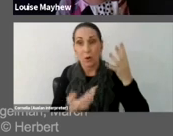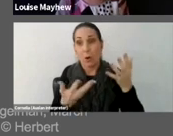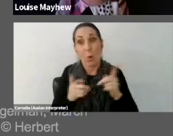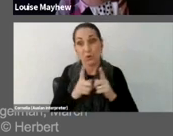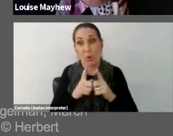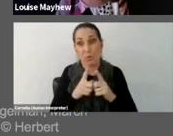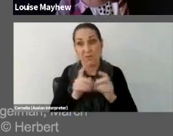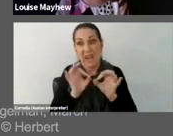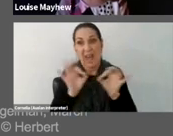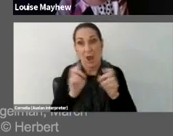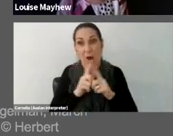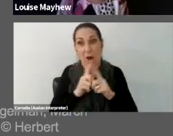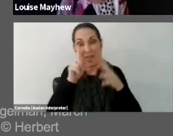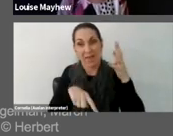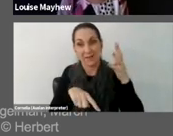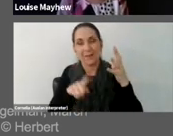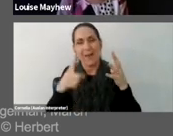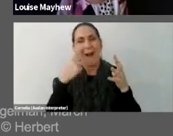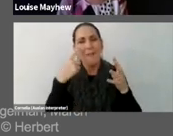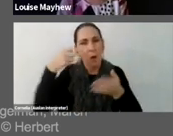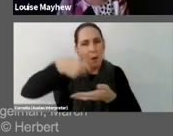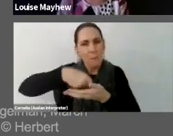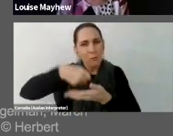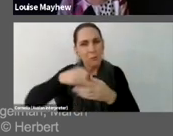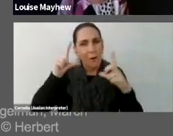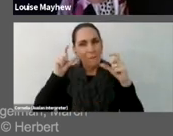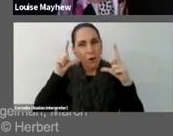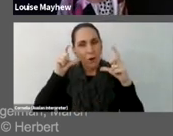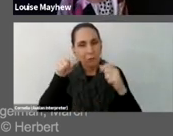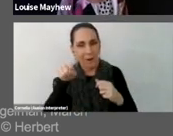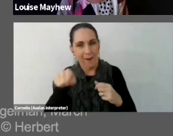And in that photograph at the bottom right we see Stromberg in